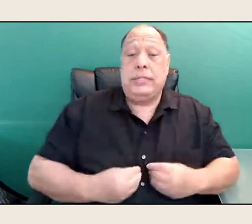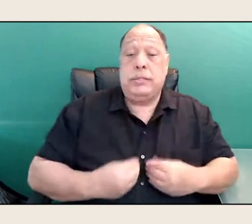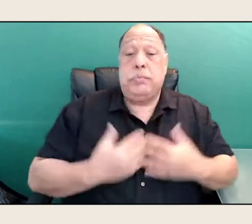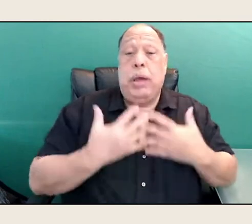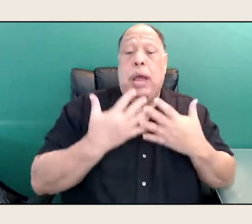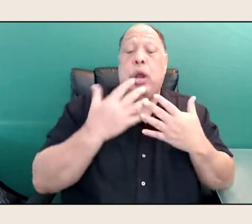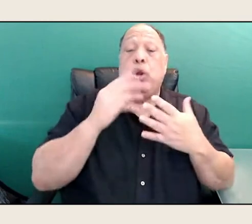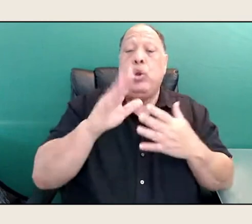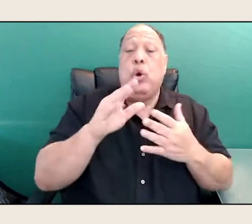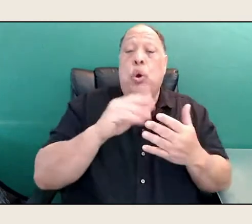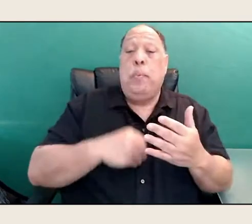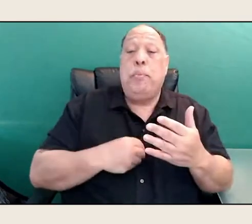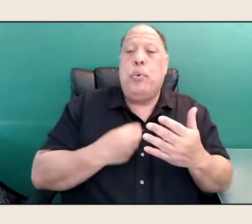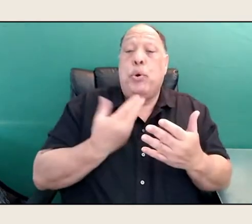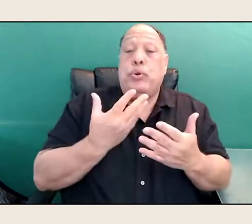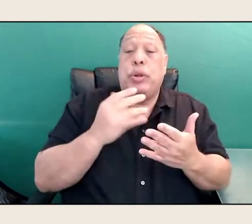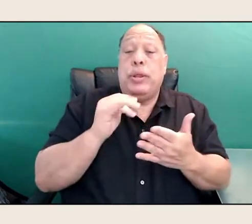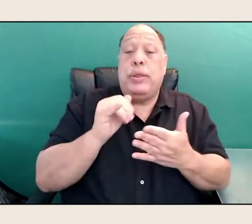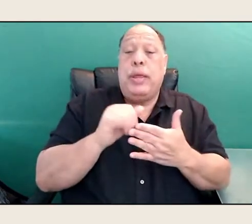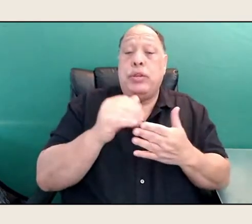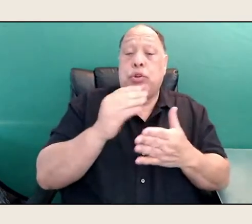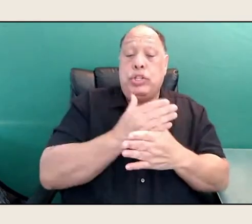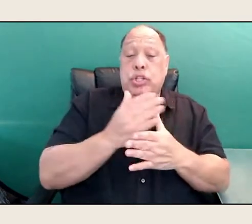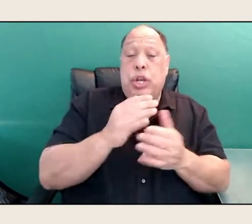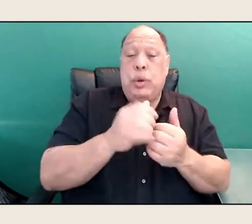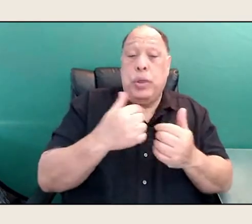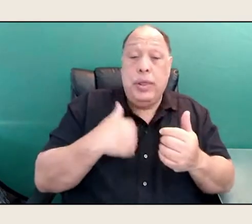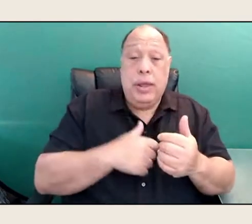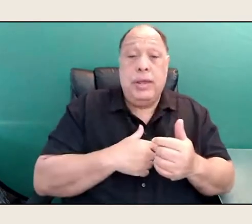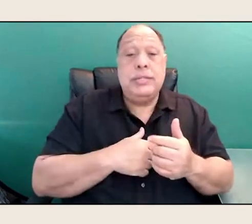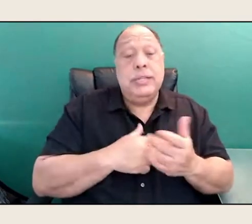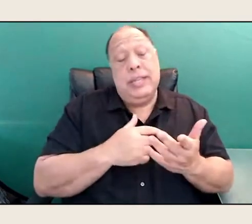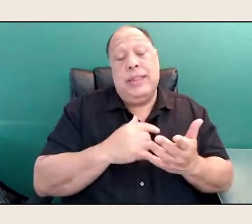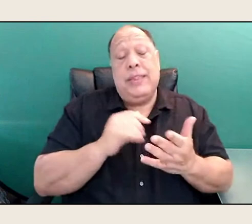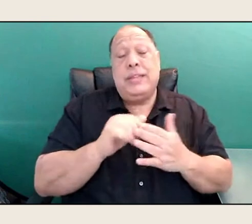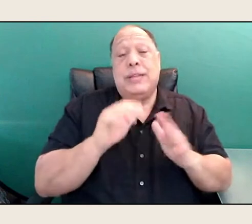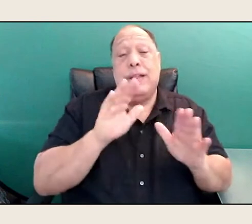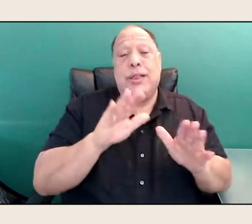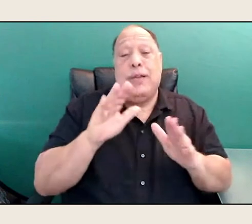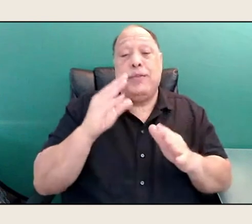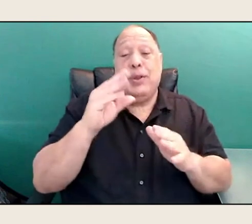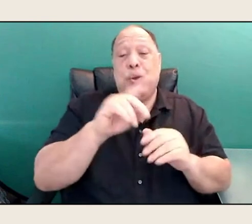Which I think is a lovely question for the first day of spring. It is.